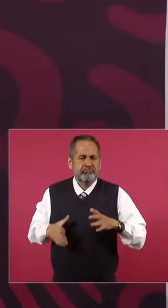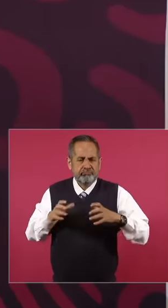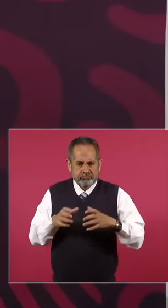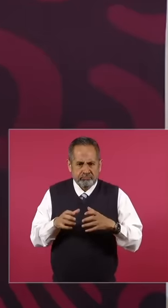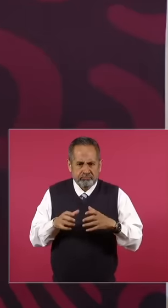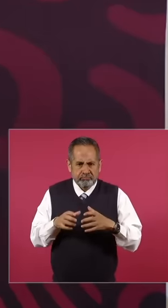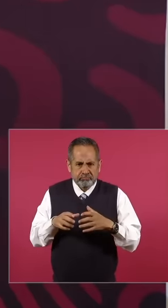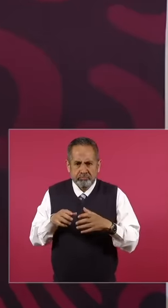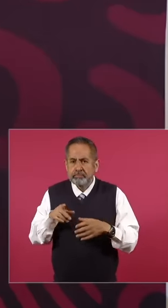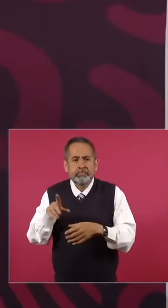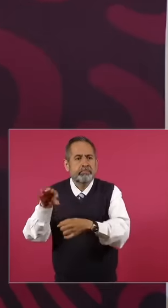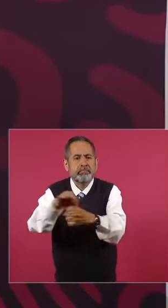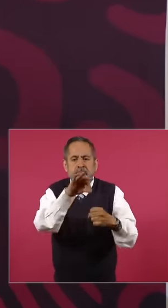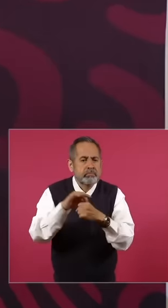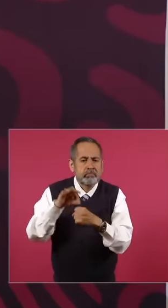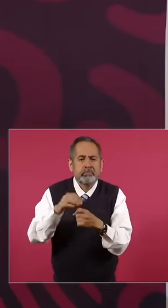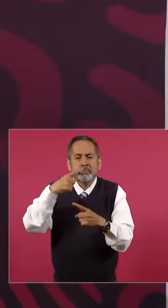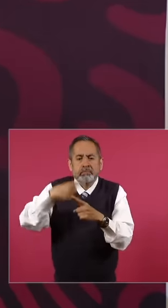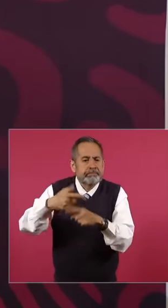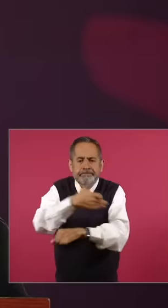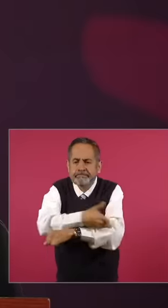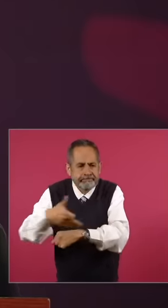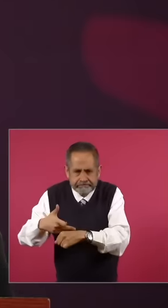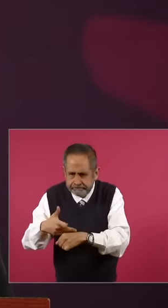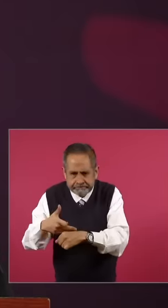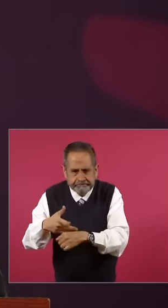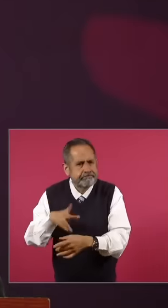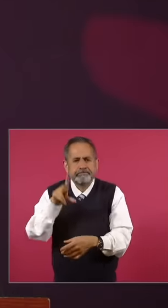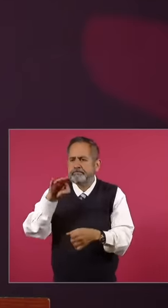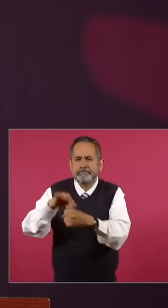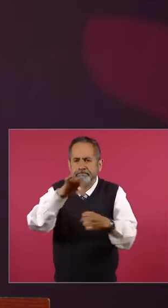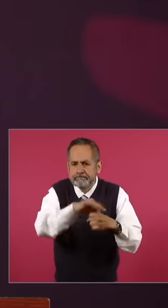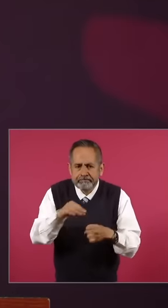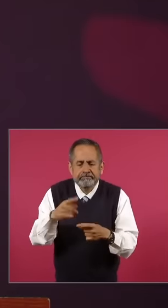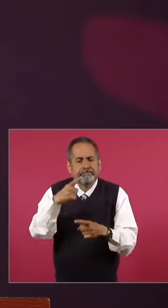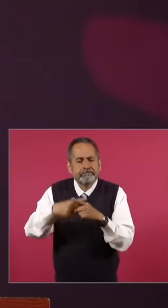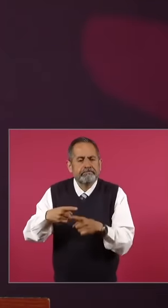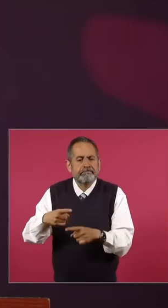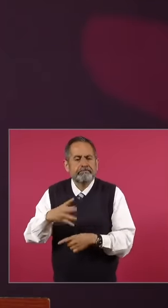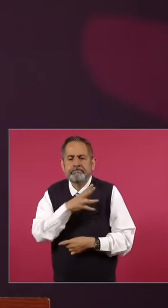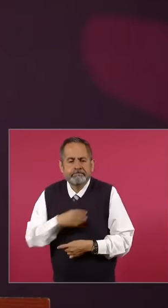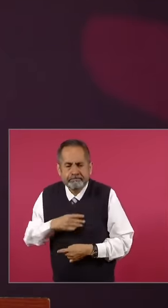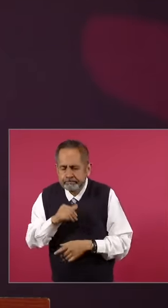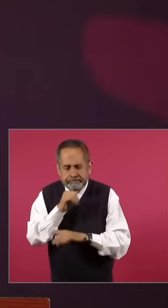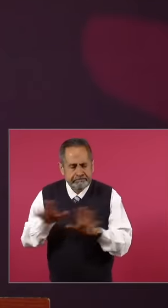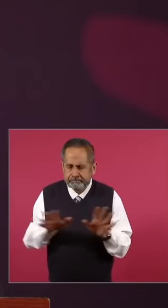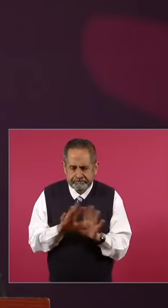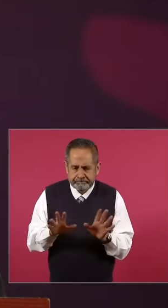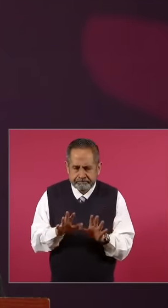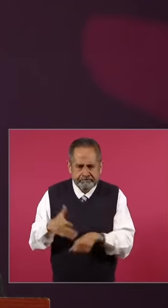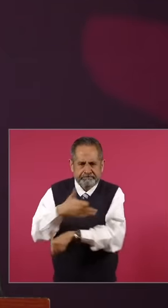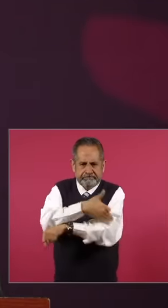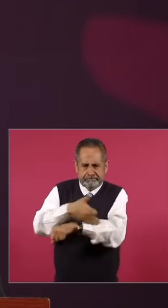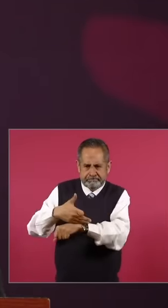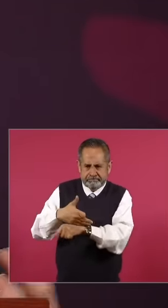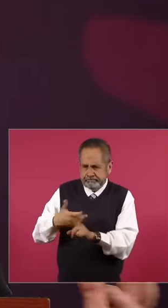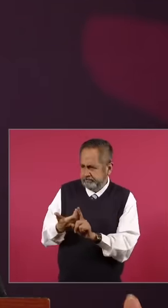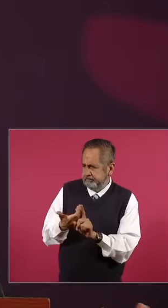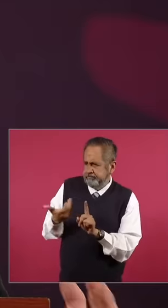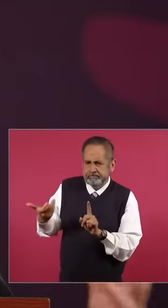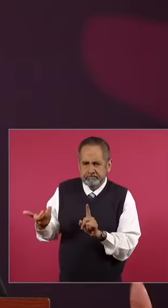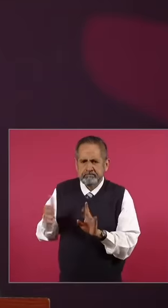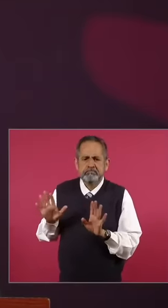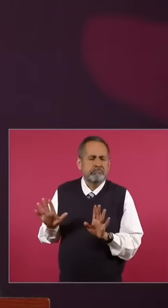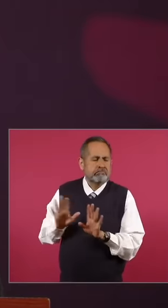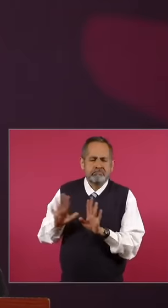for his family, his children, or his wife. The family must be a companion on this route,